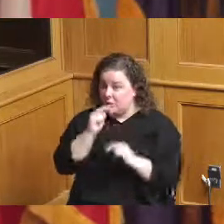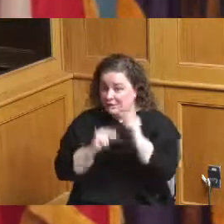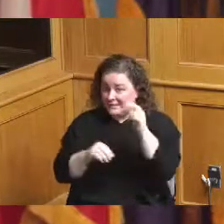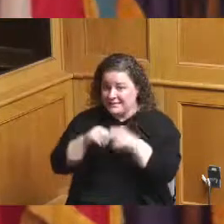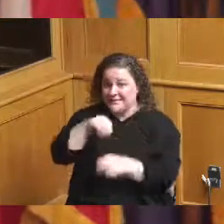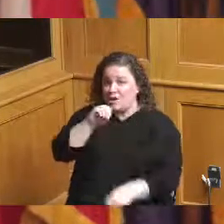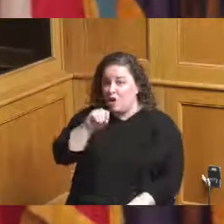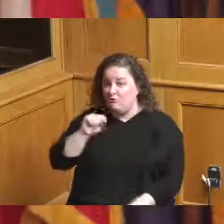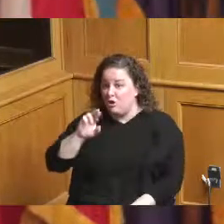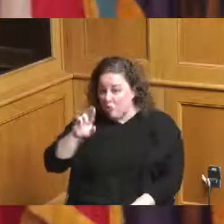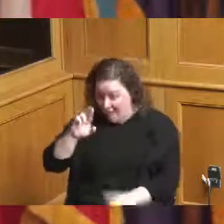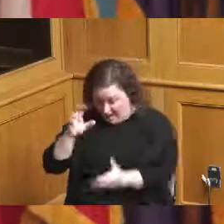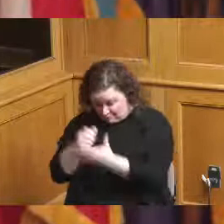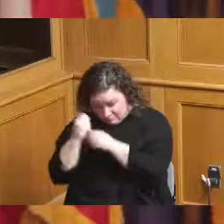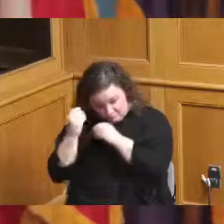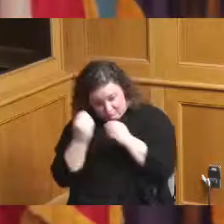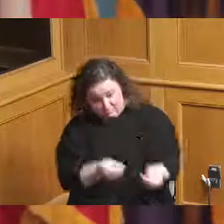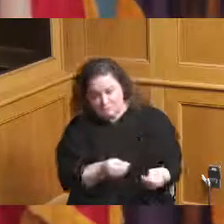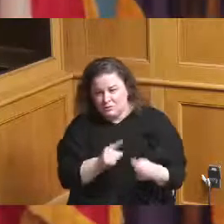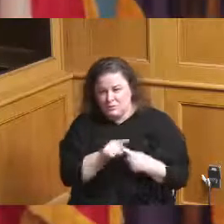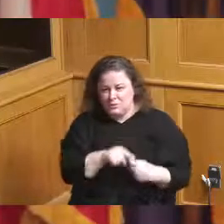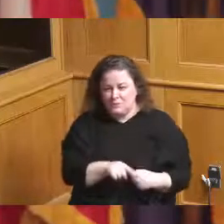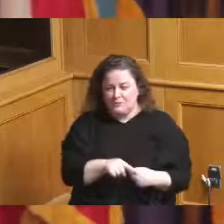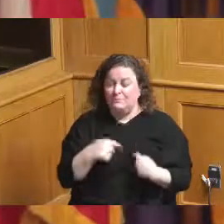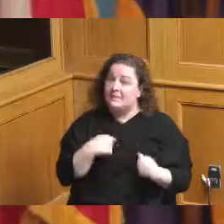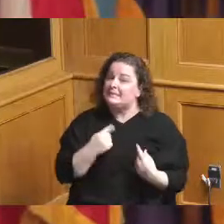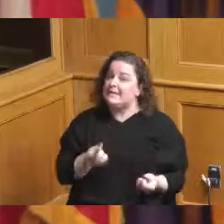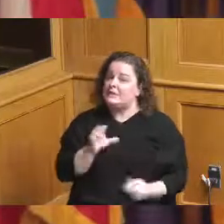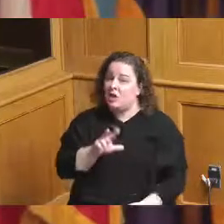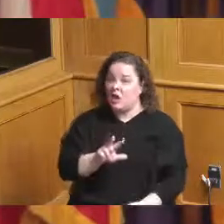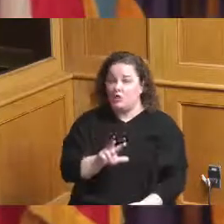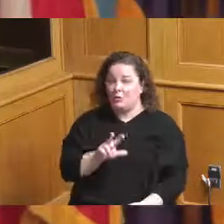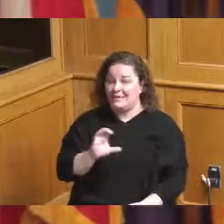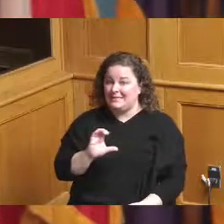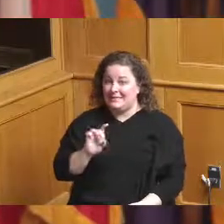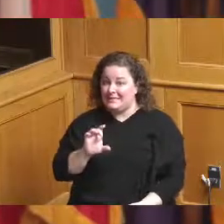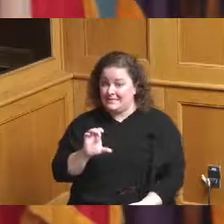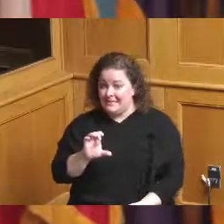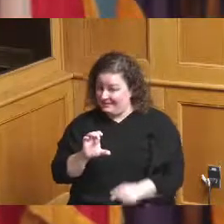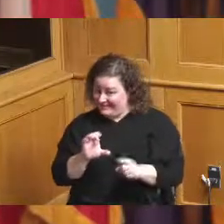since that time 3CDC and nothing against it you've done Over-the-Rhine but there